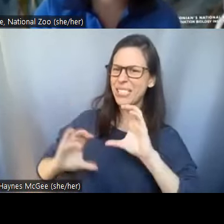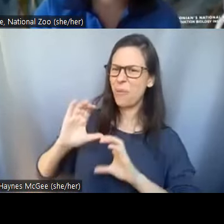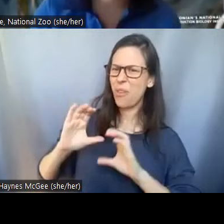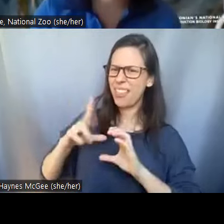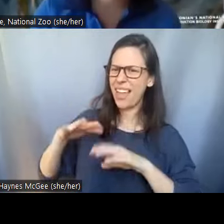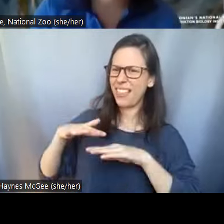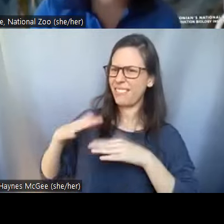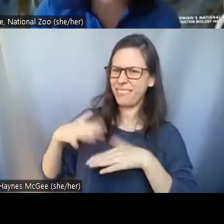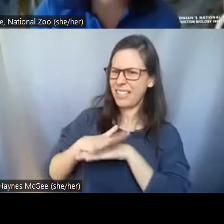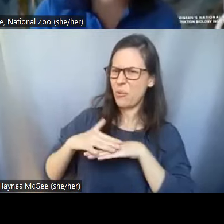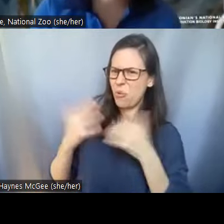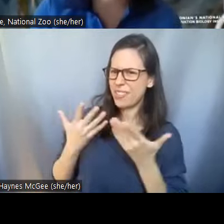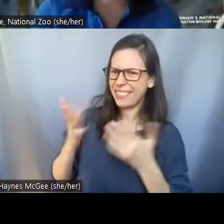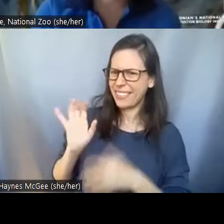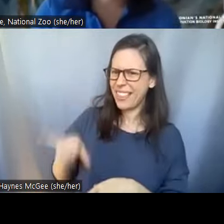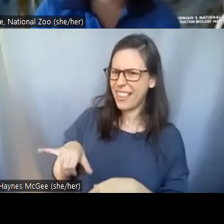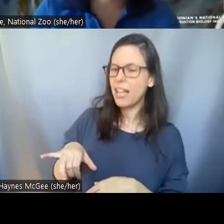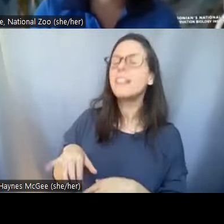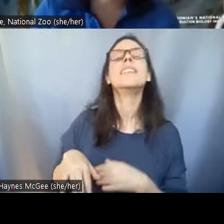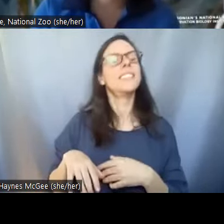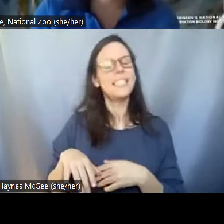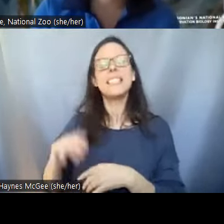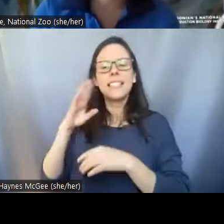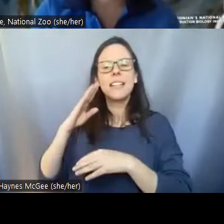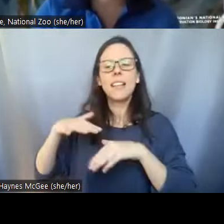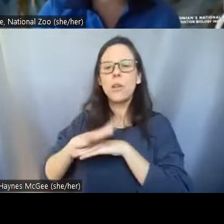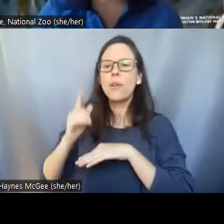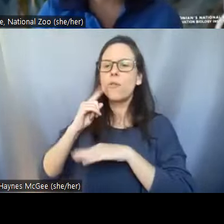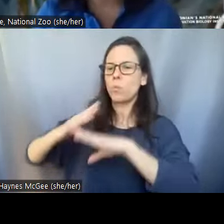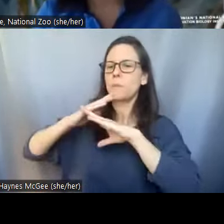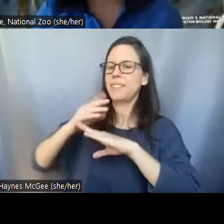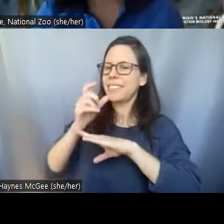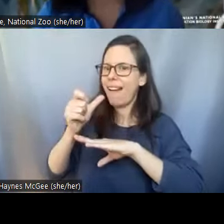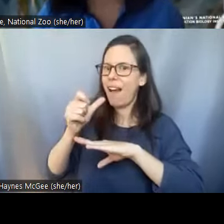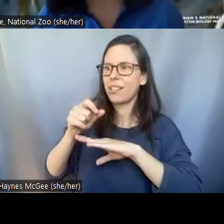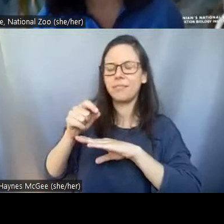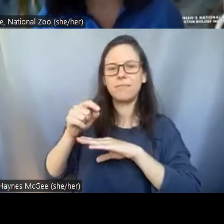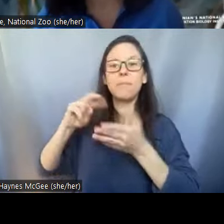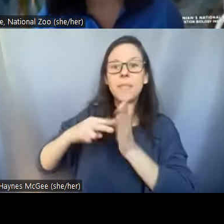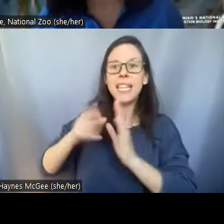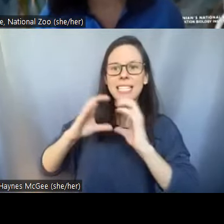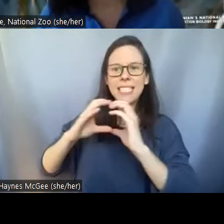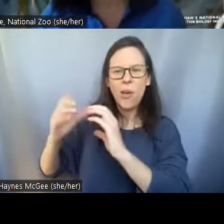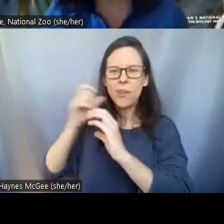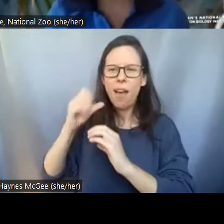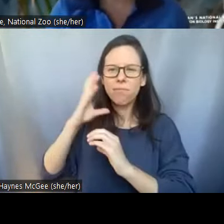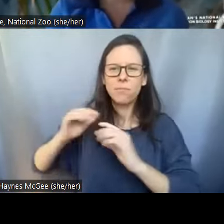that cryo damage like we just saw with them with the grapes. Very cool. So besides cryopreservation you are working